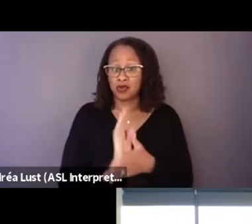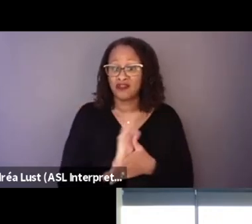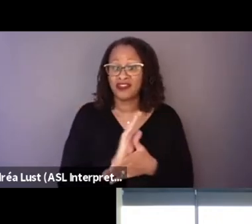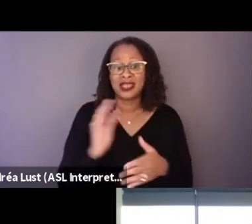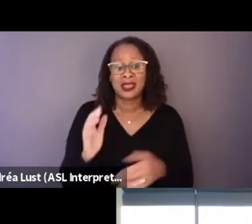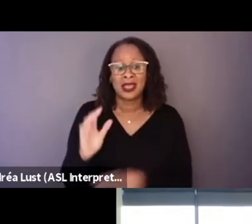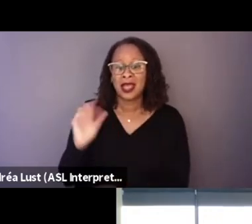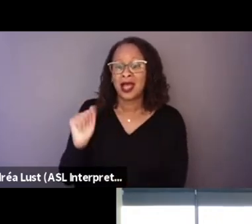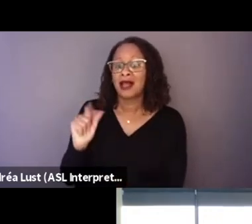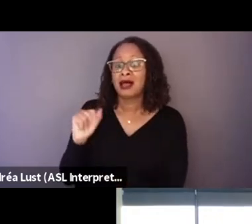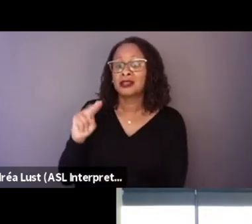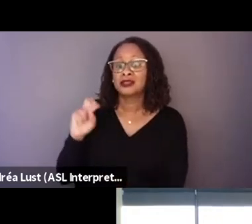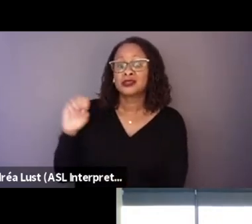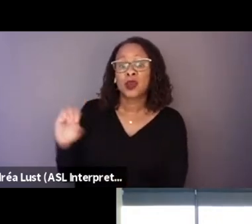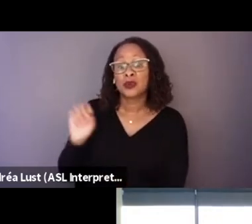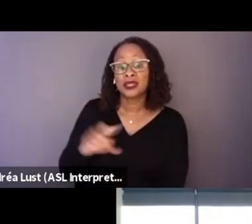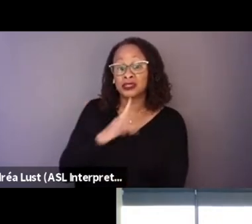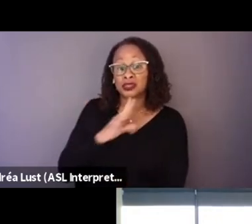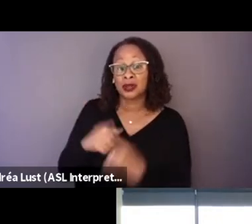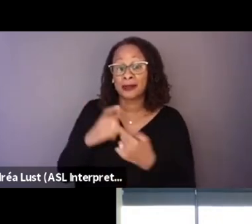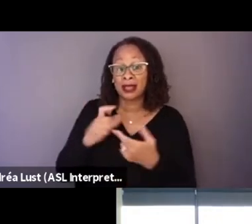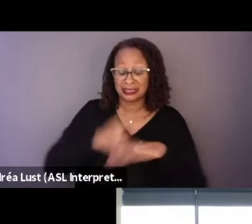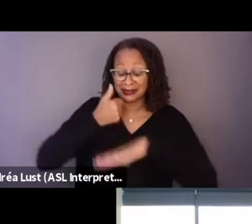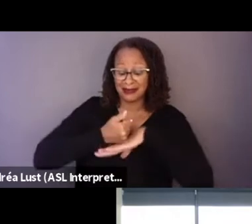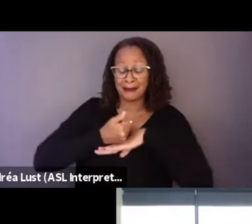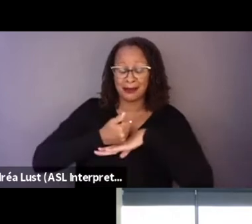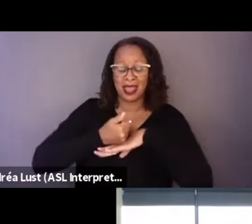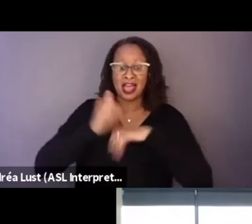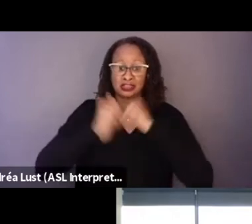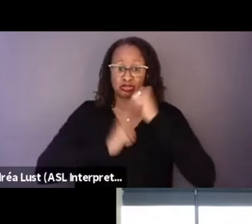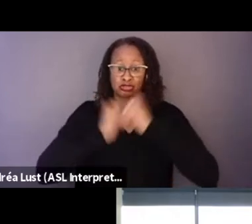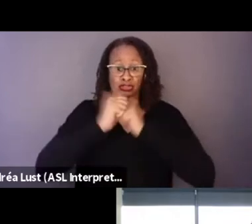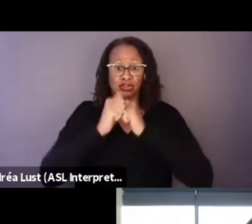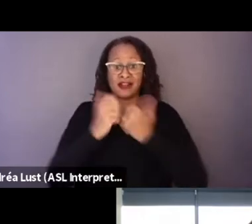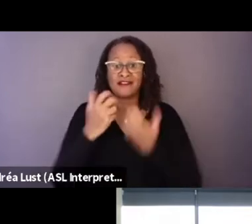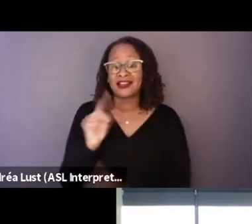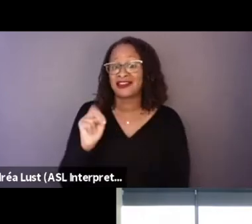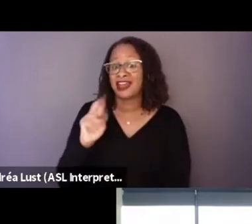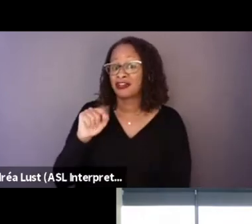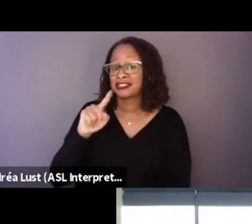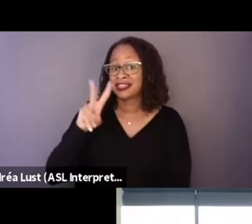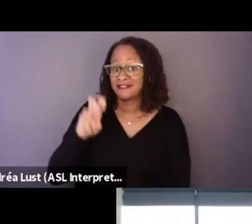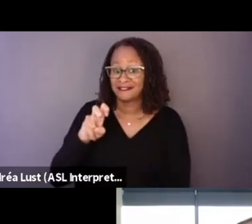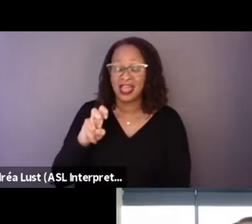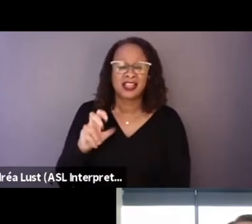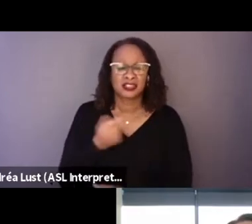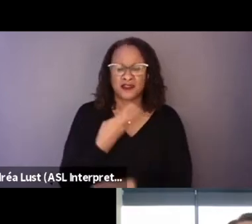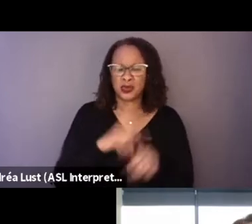kind of structuring the narrative, because there's a few different twists in the film, but the first one that really, I think,